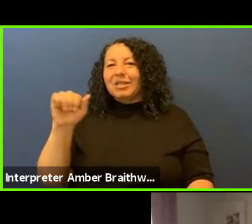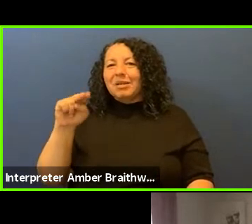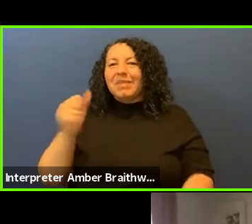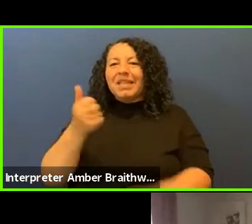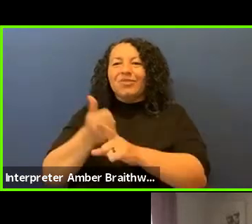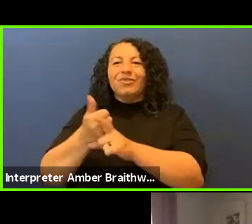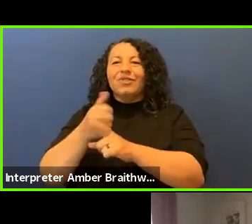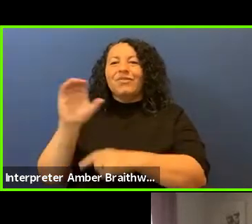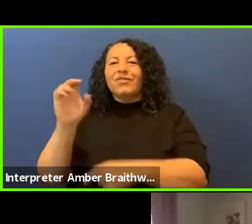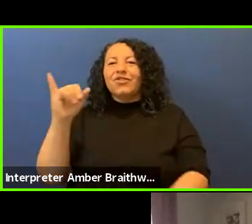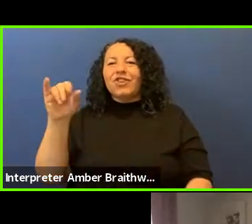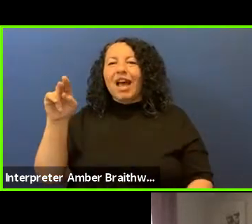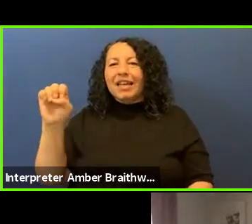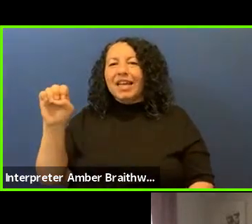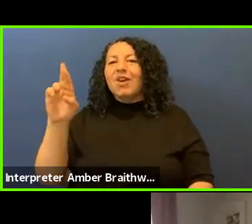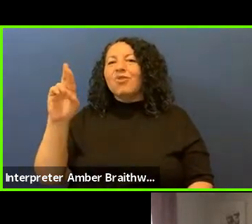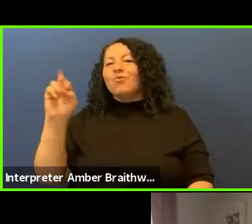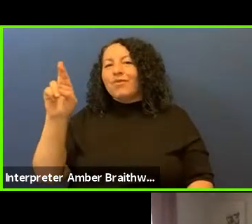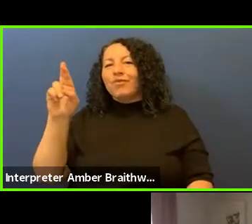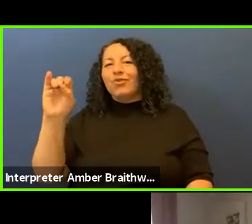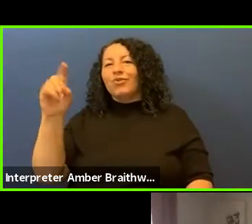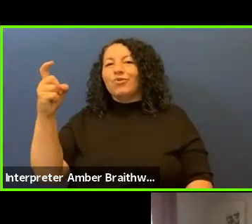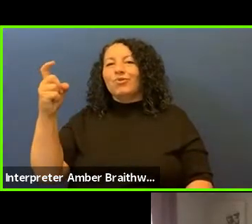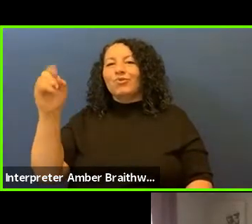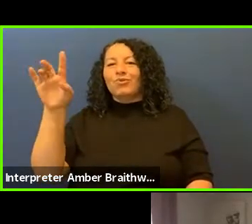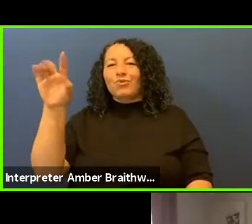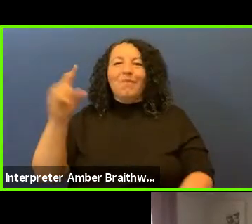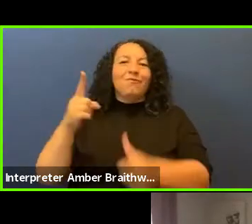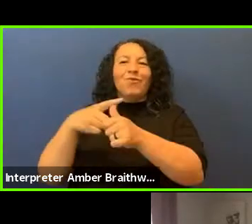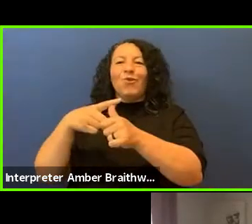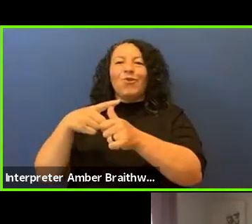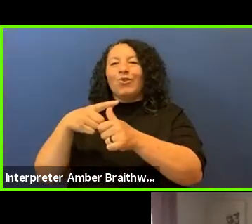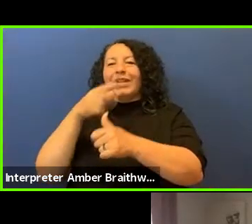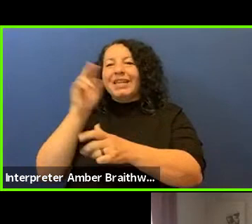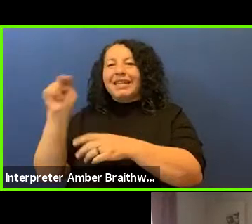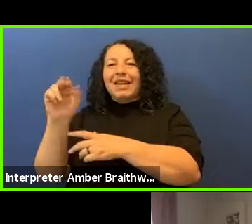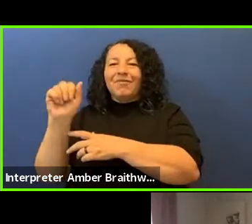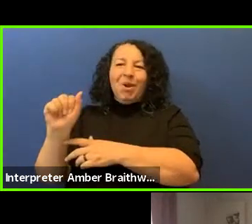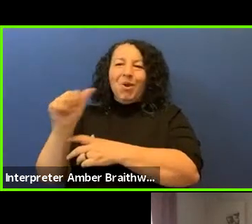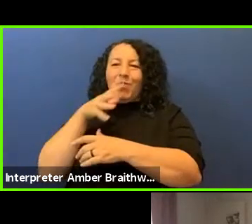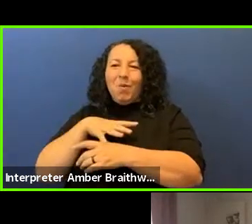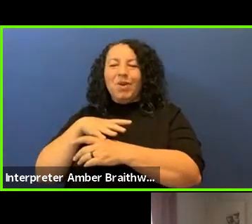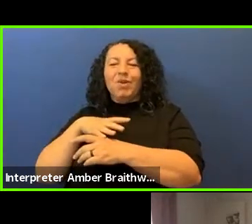and was the first Native American woman to run for the mayor of Rapid City, South Dakota in 2019.